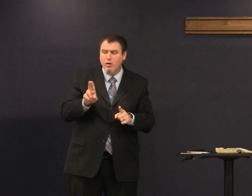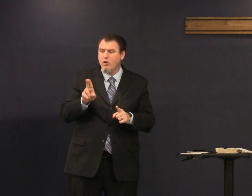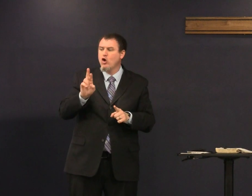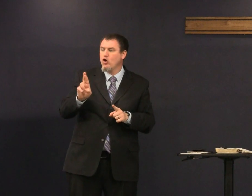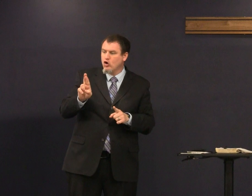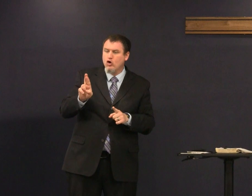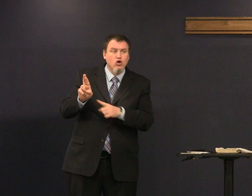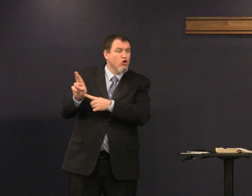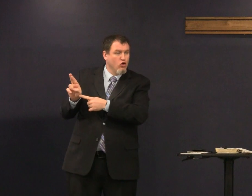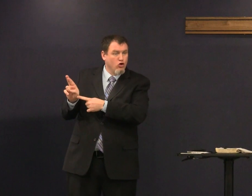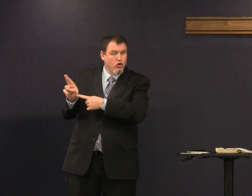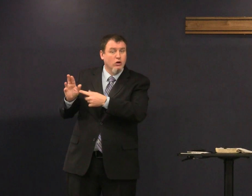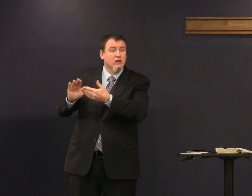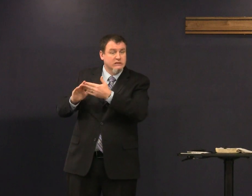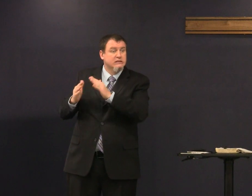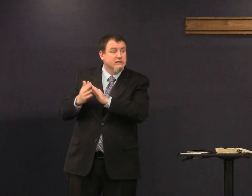Pam was from over